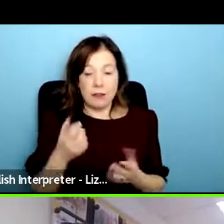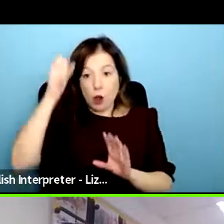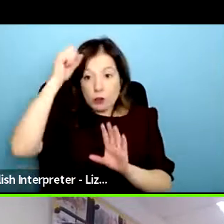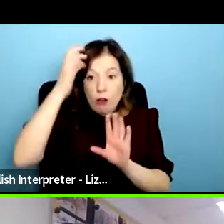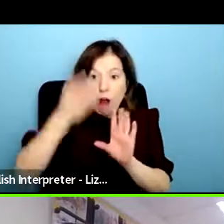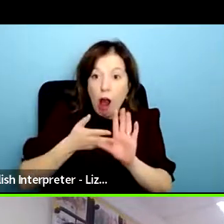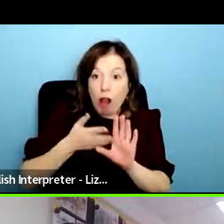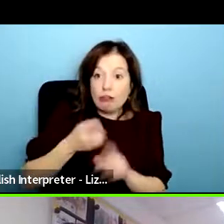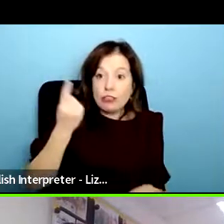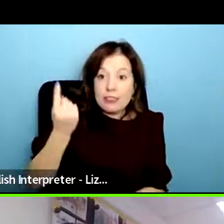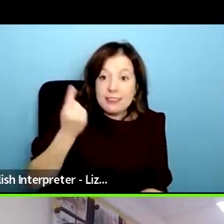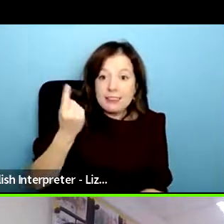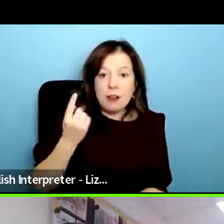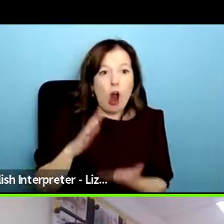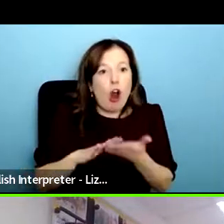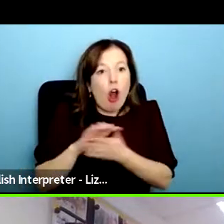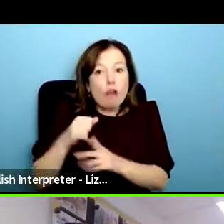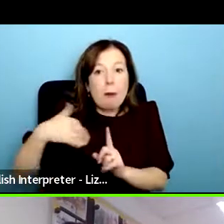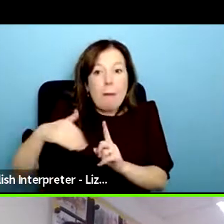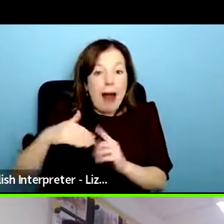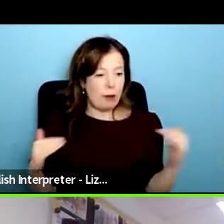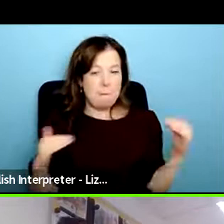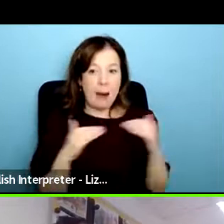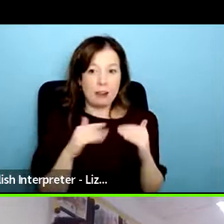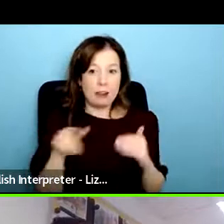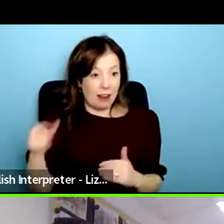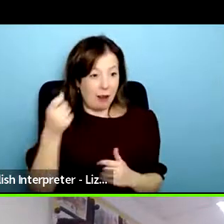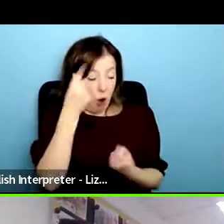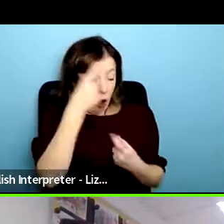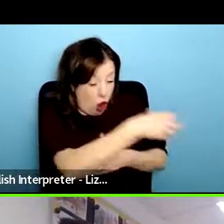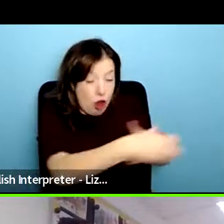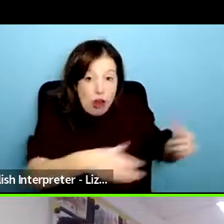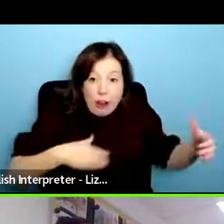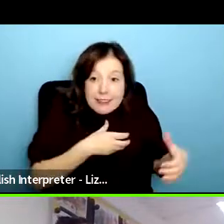the same cultural background who understands what they're going through and then explaining